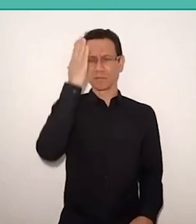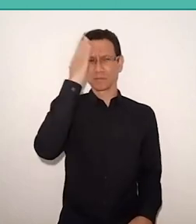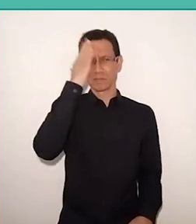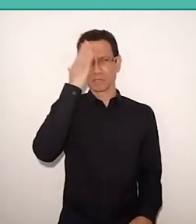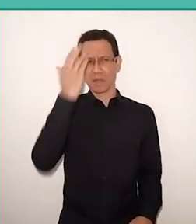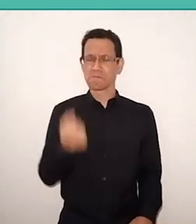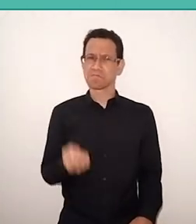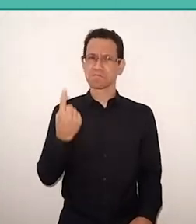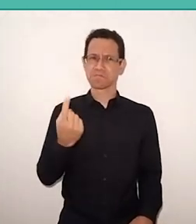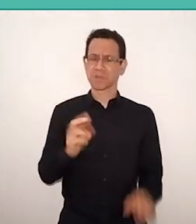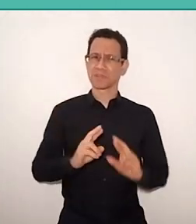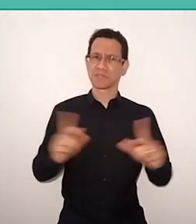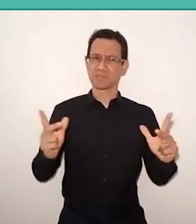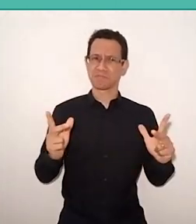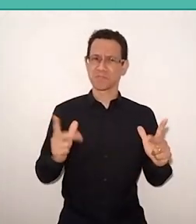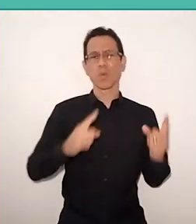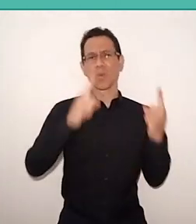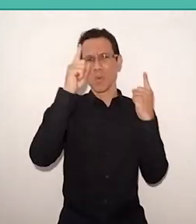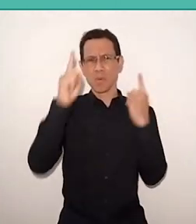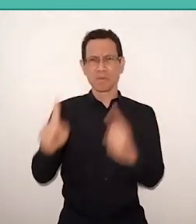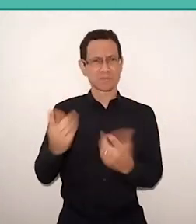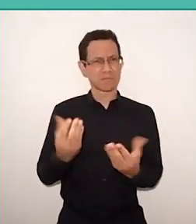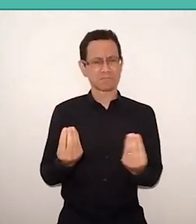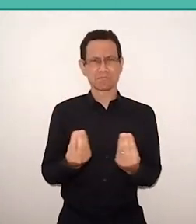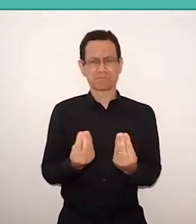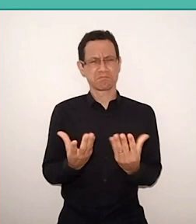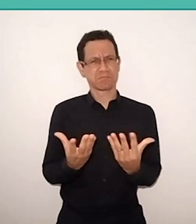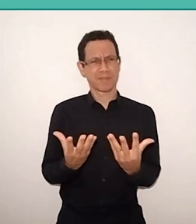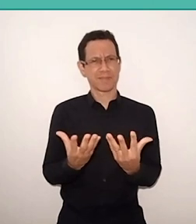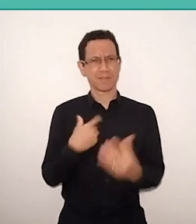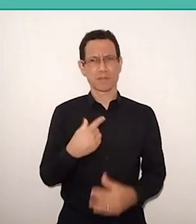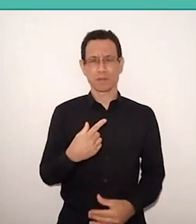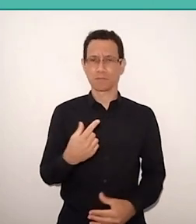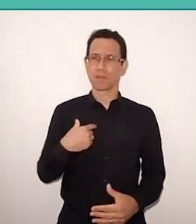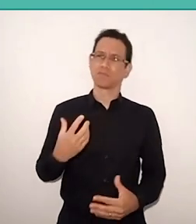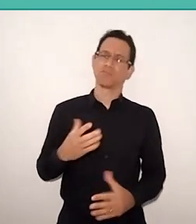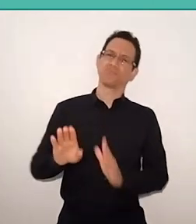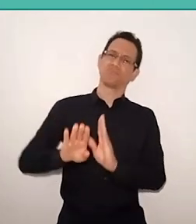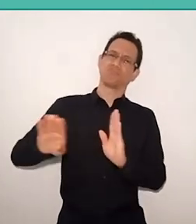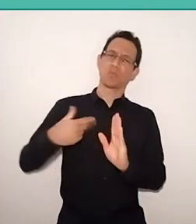no problem with a person being an anti-Freire, no problem, but, before putting yourself against it,